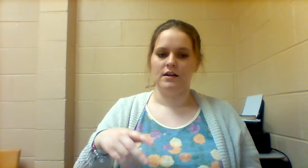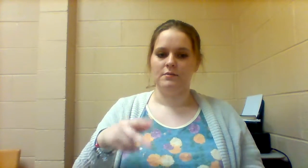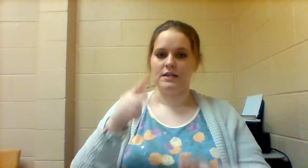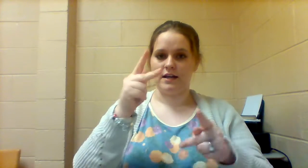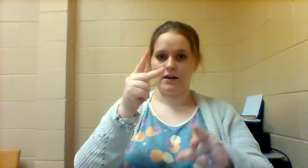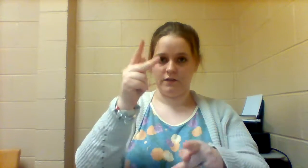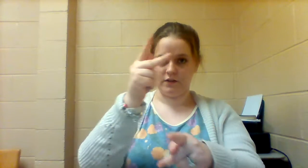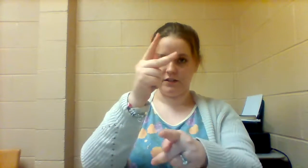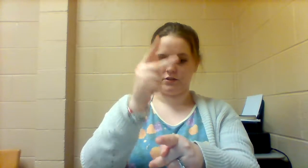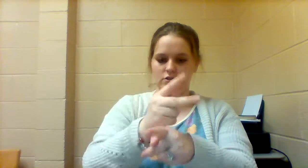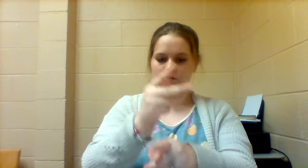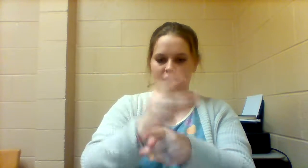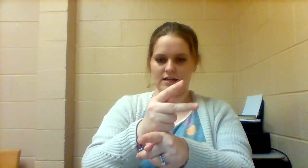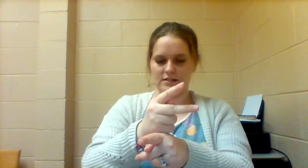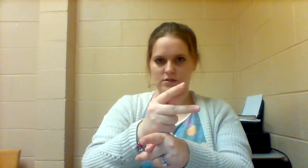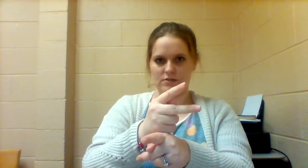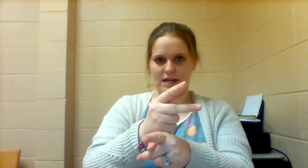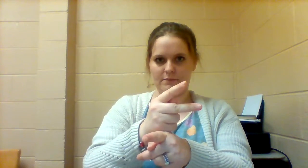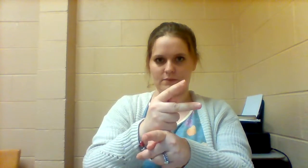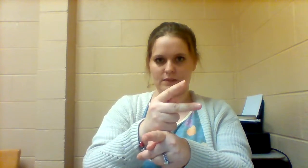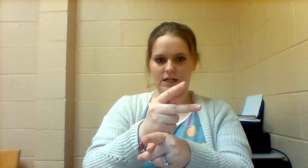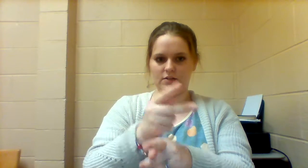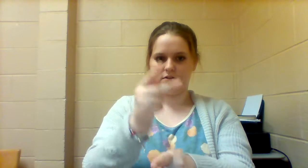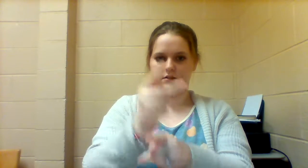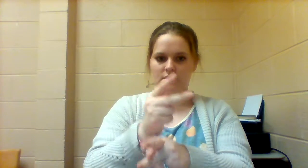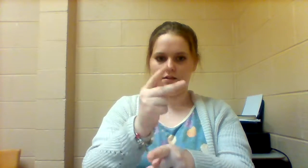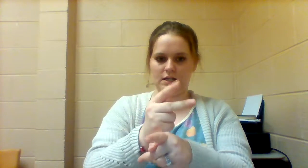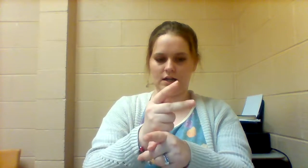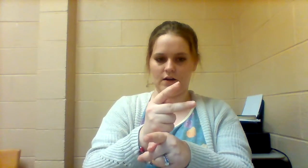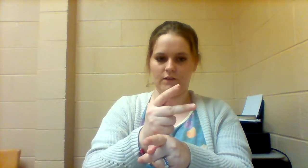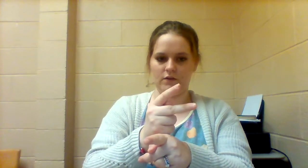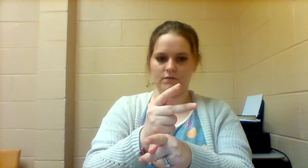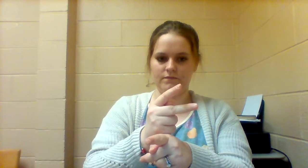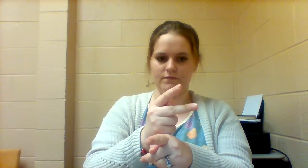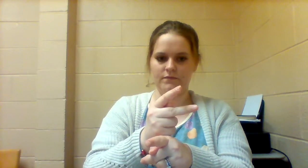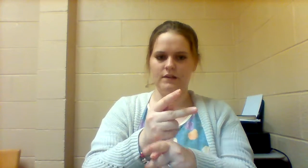BE CAREFUL is 2 Ks and tap them together, BE CAREFUL